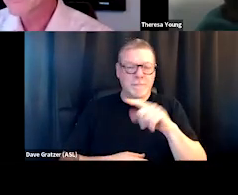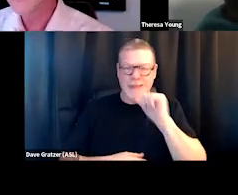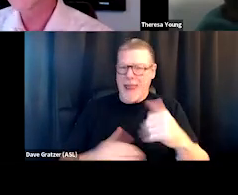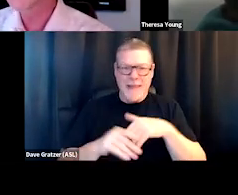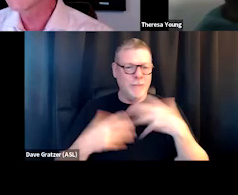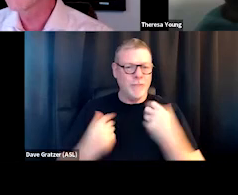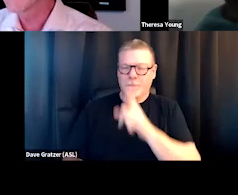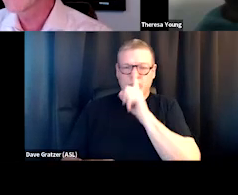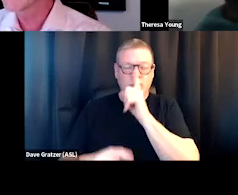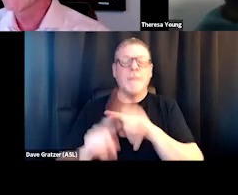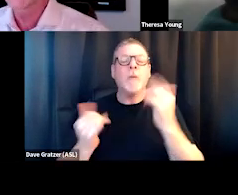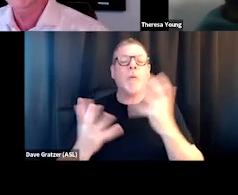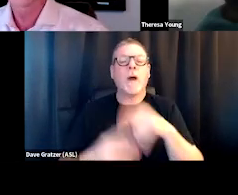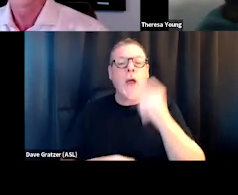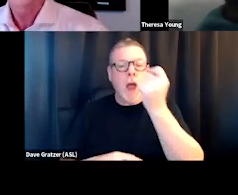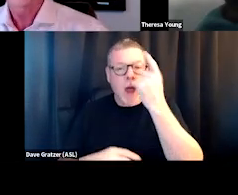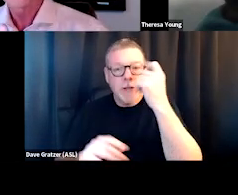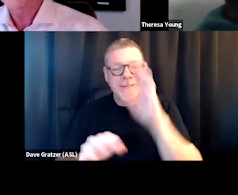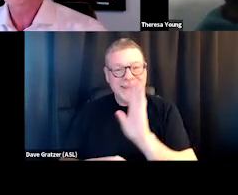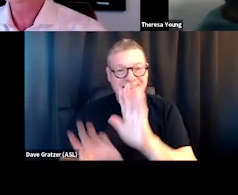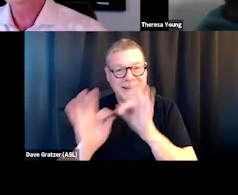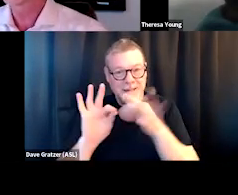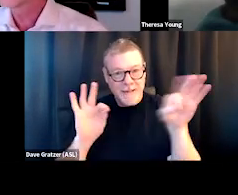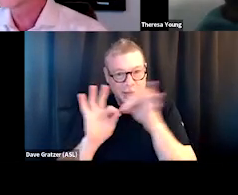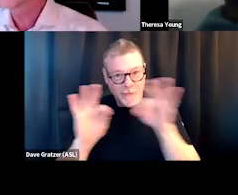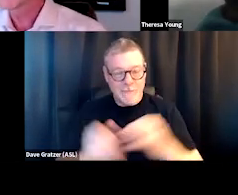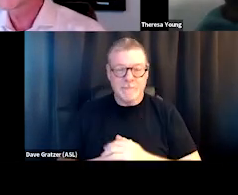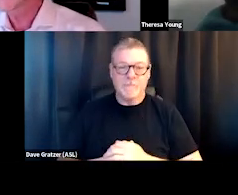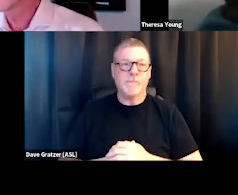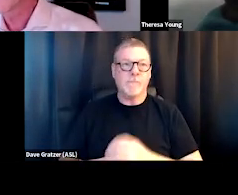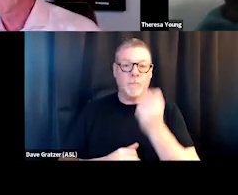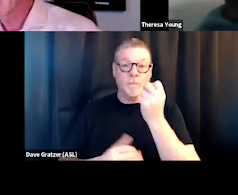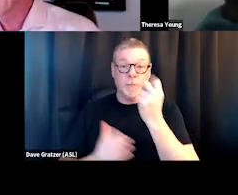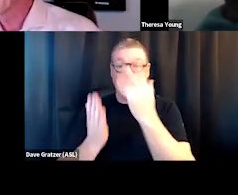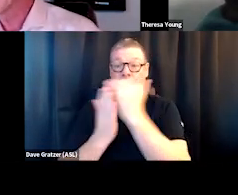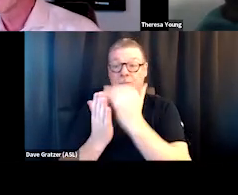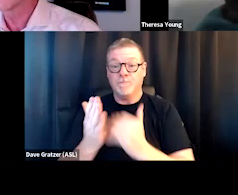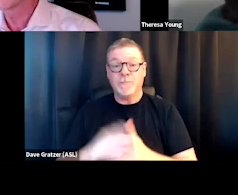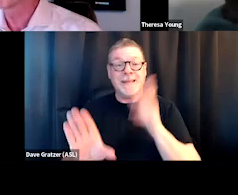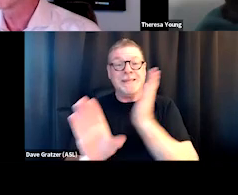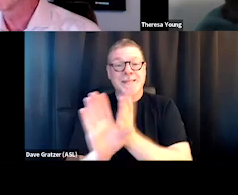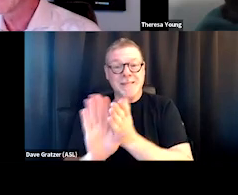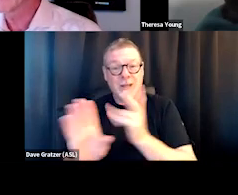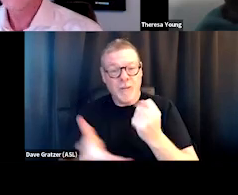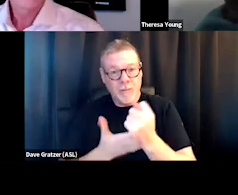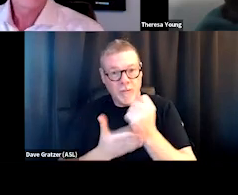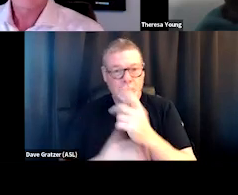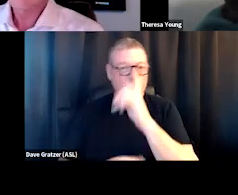just to understand some language. We've looked at where the integration of the 12 steps in psychotherapy happens and what that might look like.